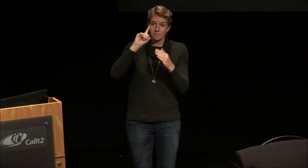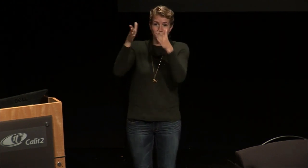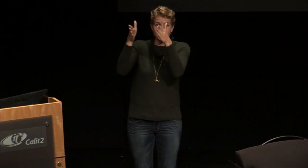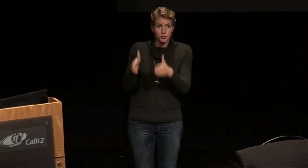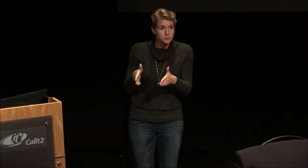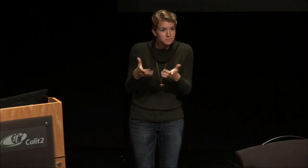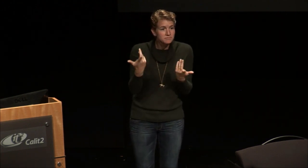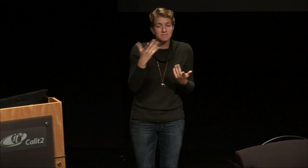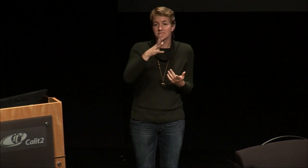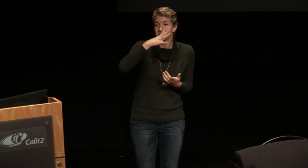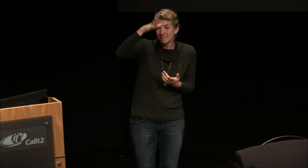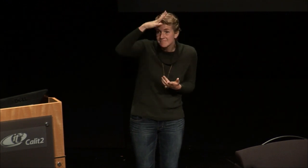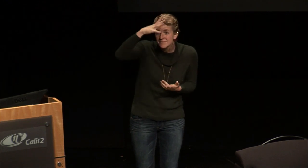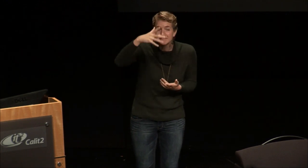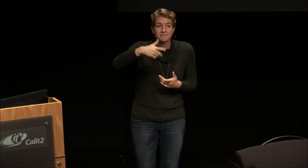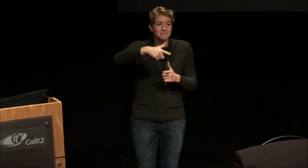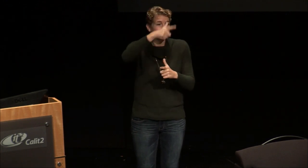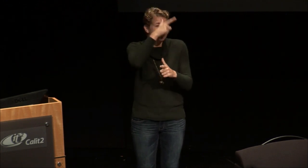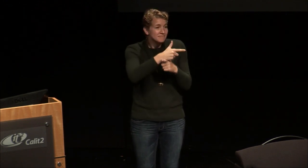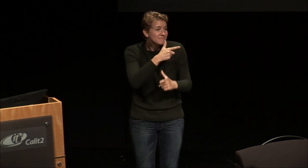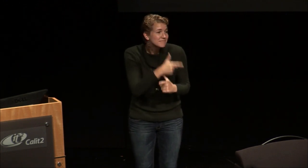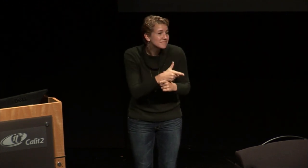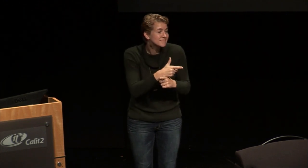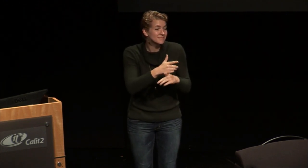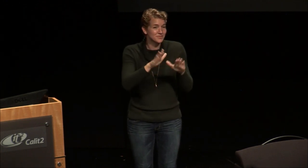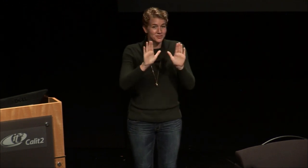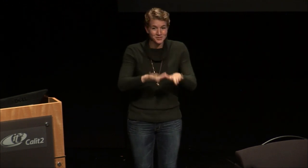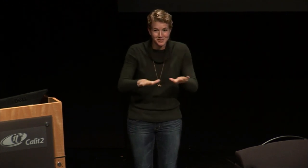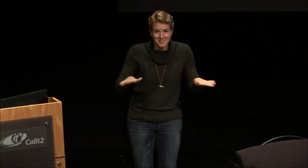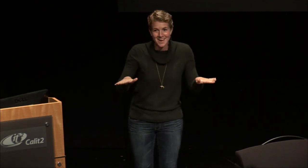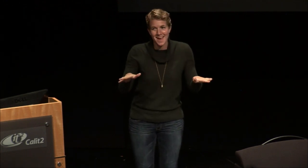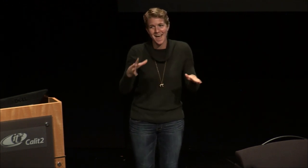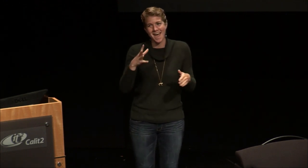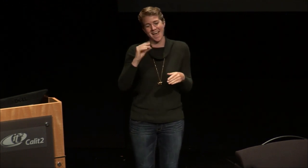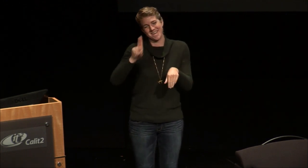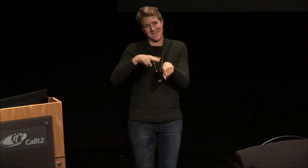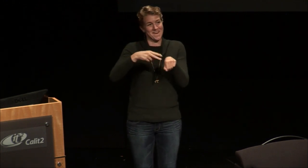whether they have a family member who's deaf, a parent, a sibling, a child